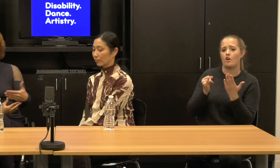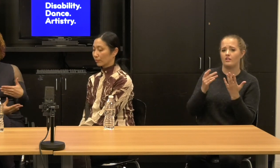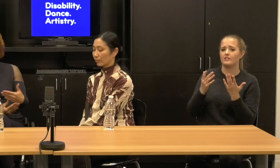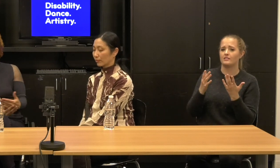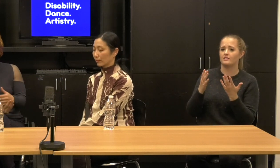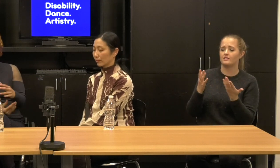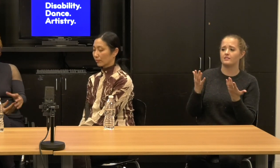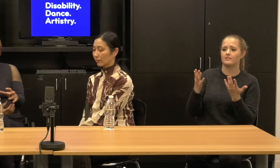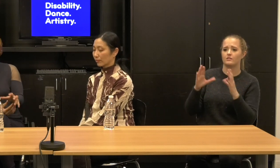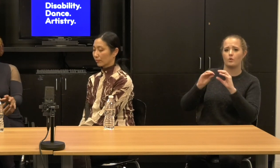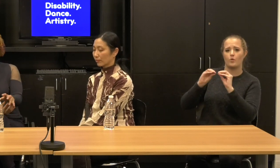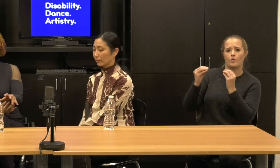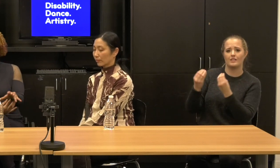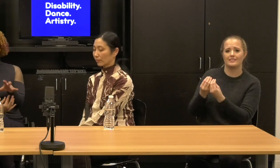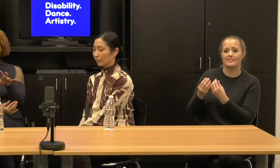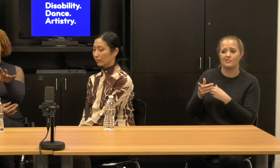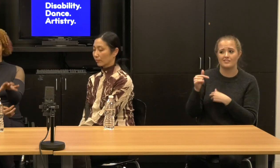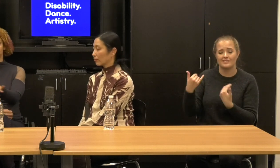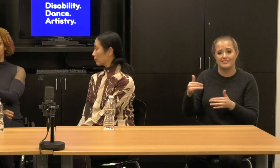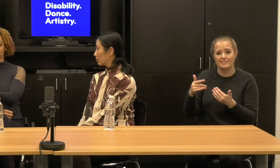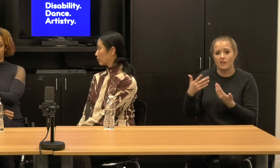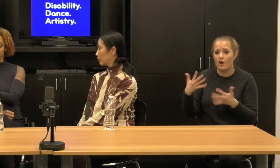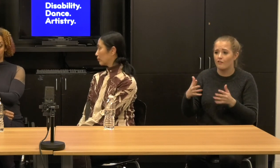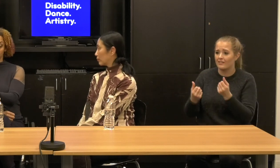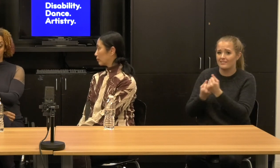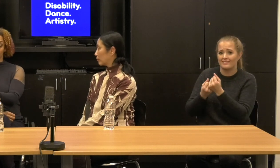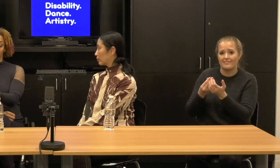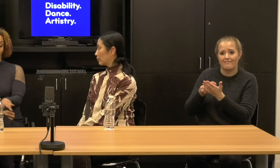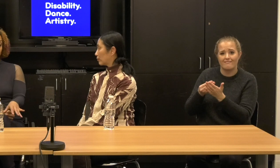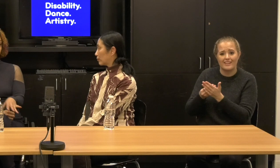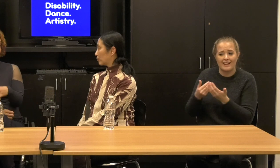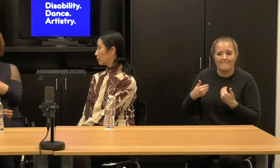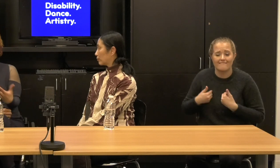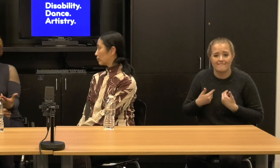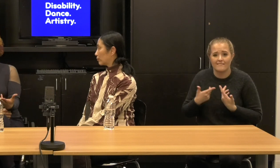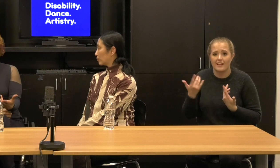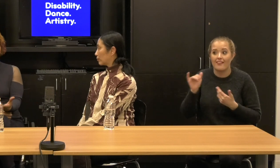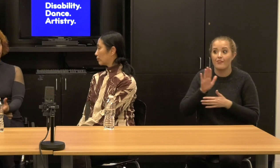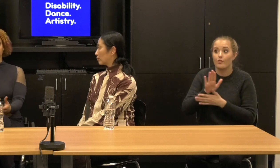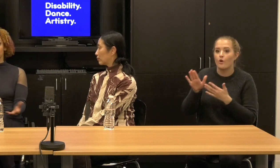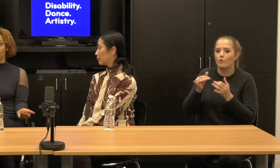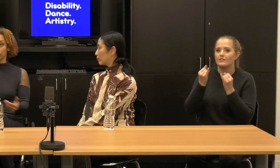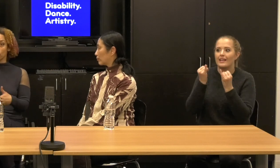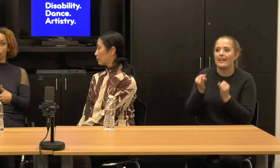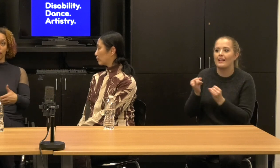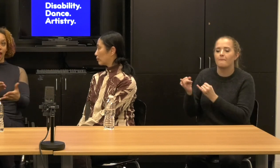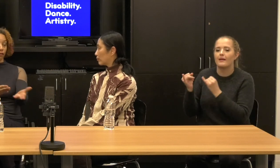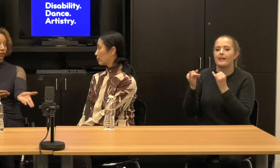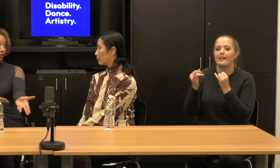for a really dynamic relationship between their portfolio companies and they're independent artists. Artists come and go.